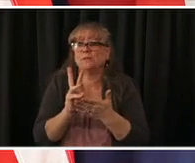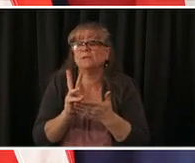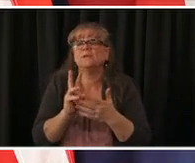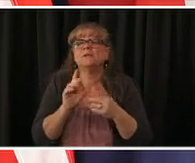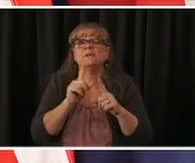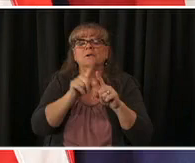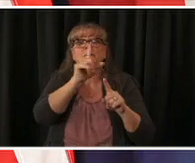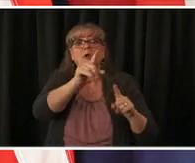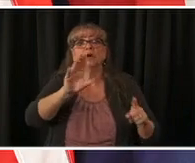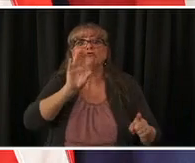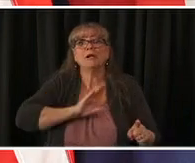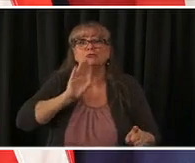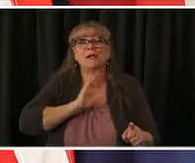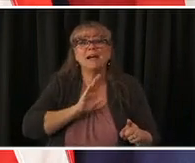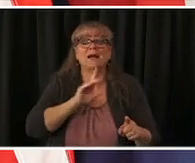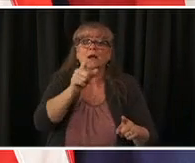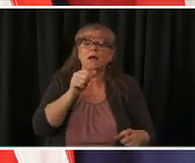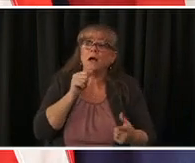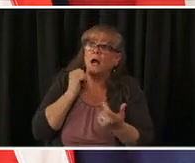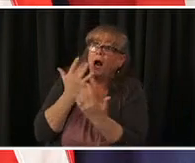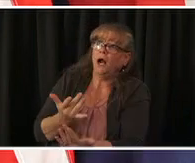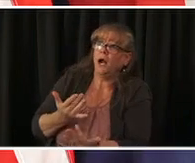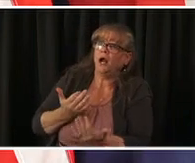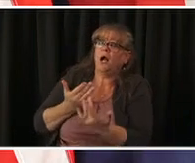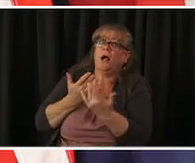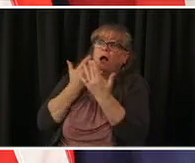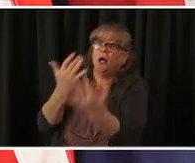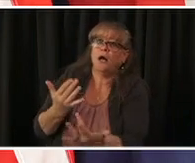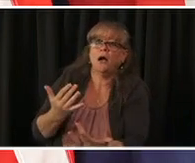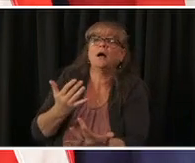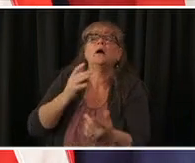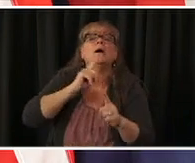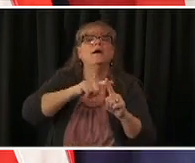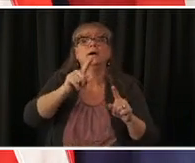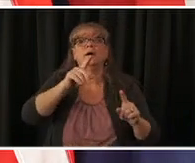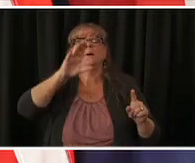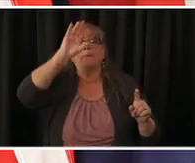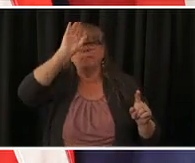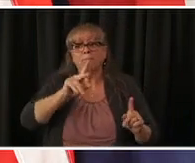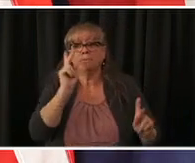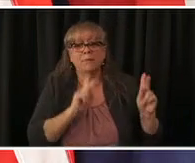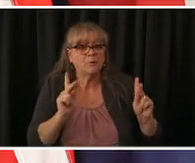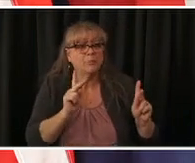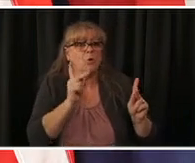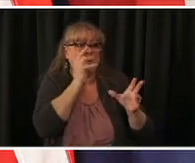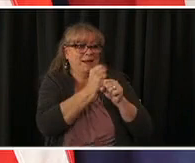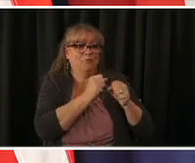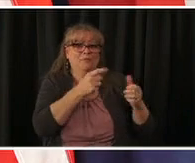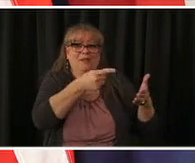week five right others will get it next week the week after and there's multiple ways you can get